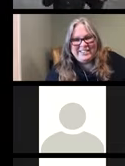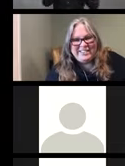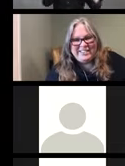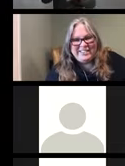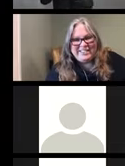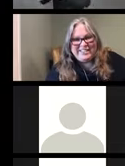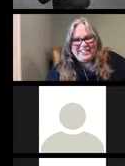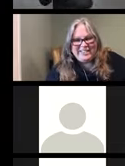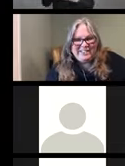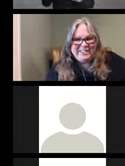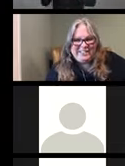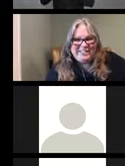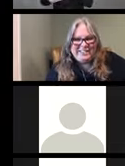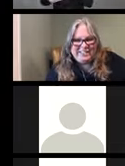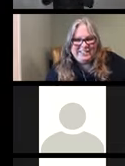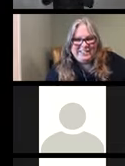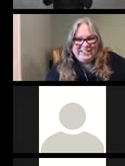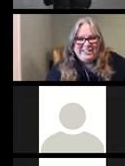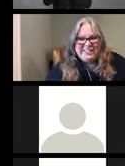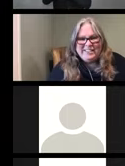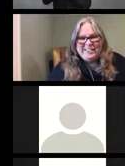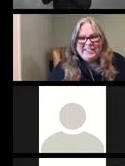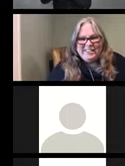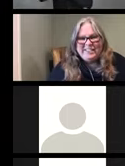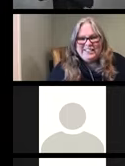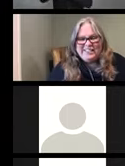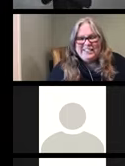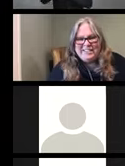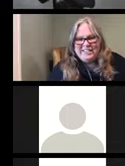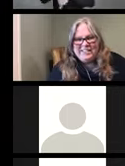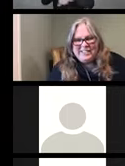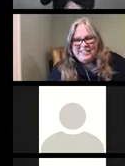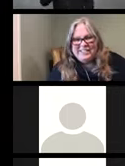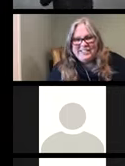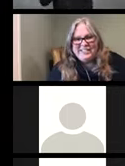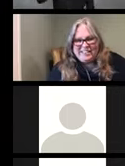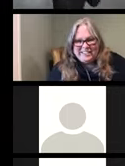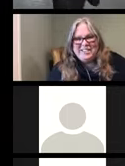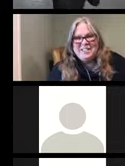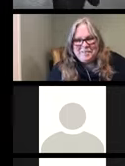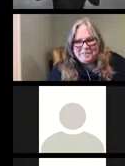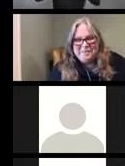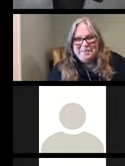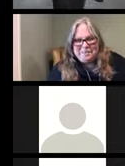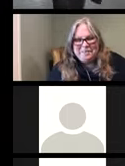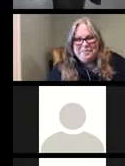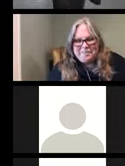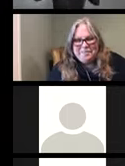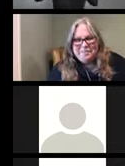The next is on December 9 at 2 o'clock. This one is focused on face masks and people with disabilities.